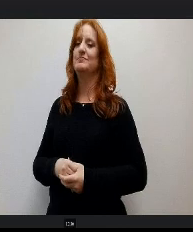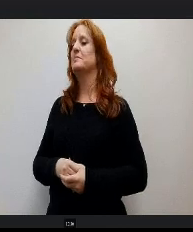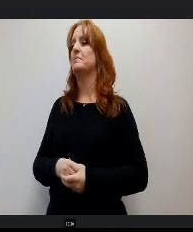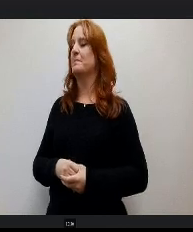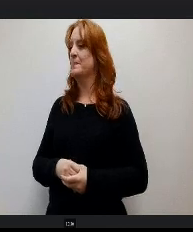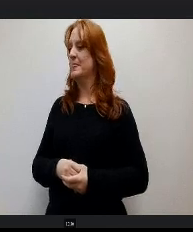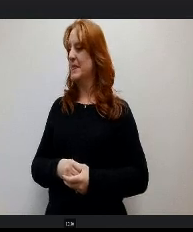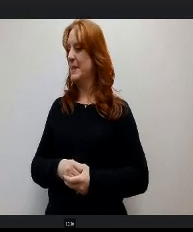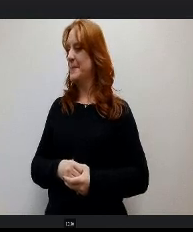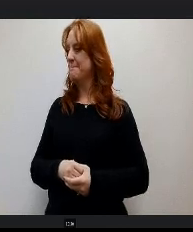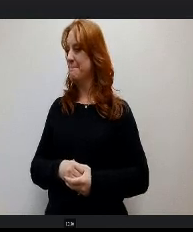Any other questions or comments?